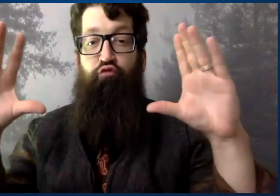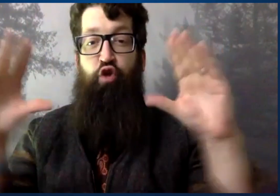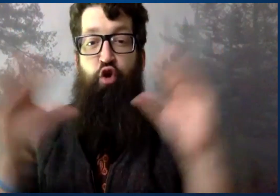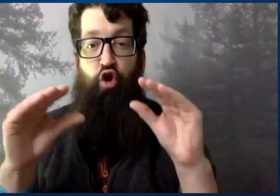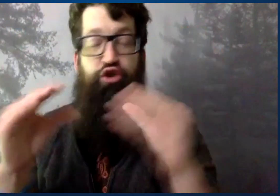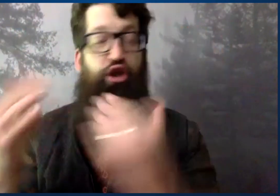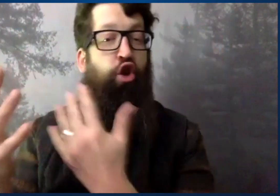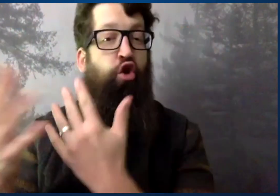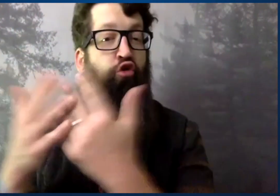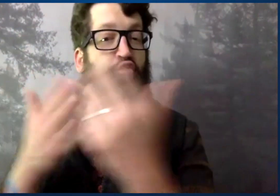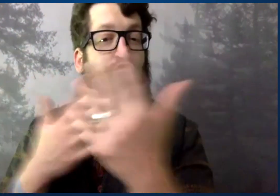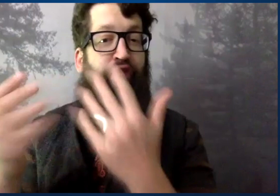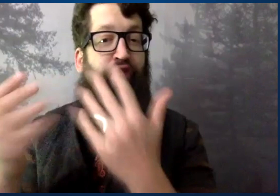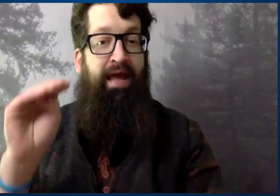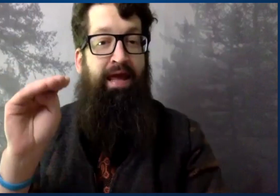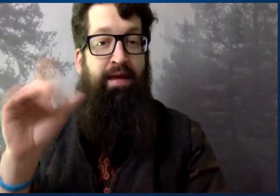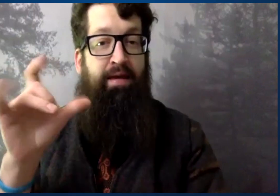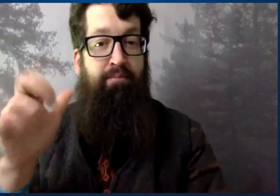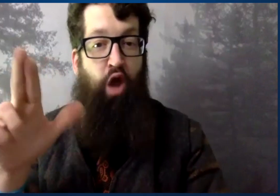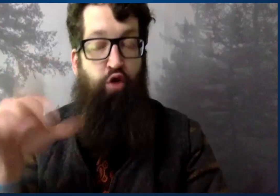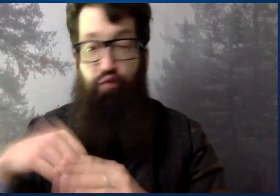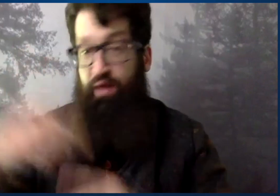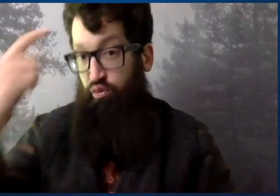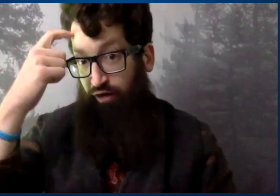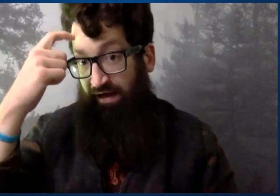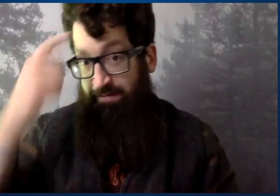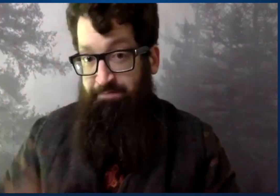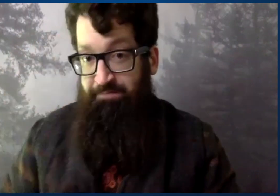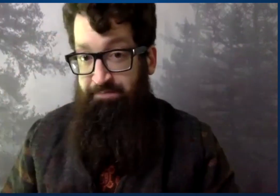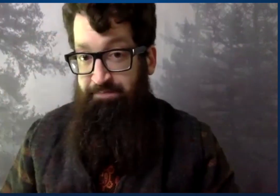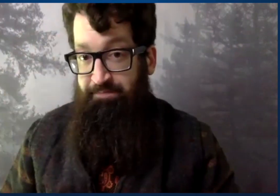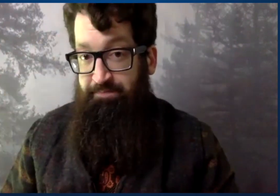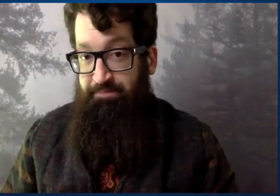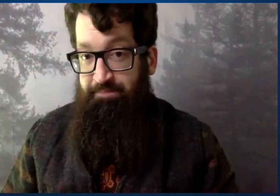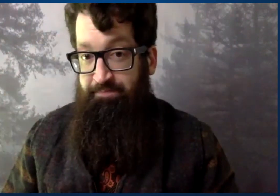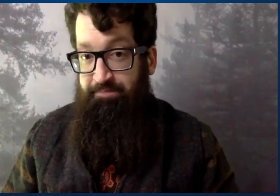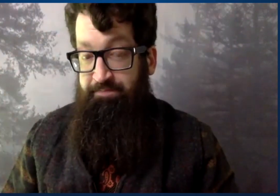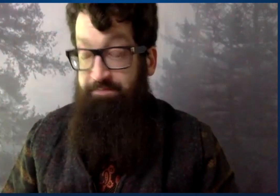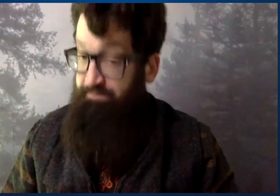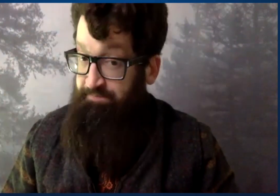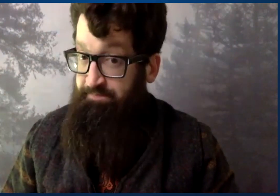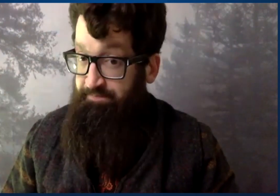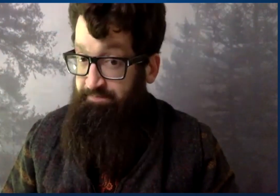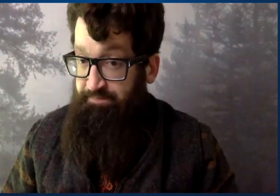The results showed that a lot smaller gray matter development